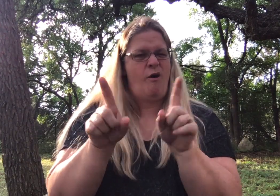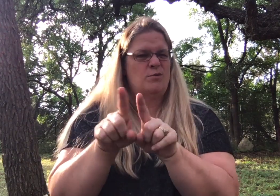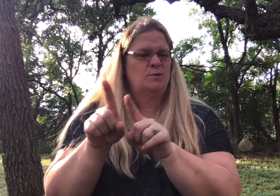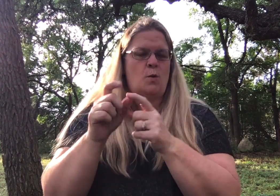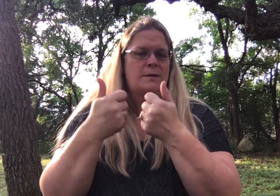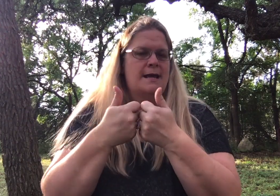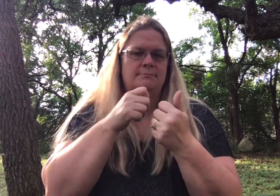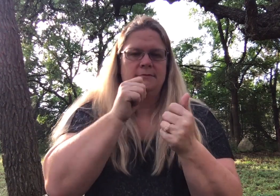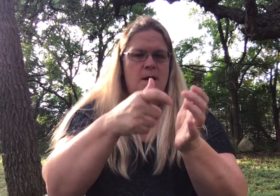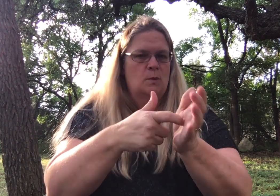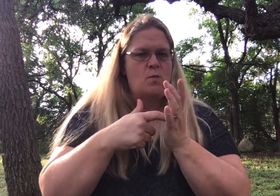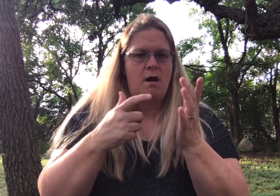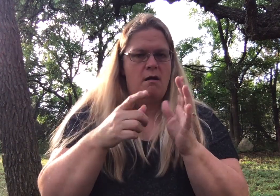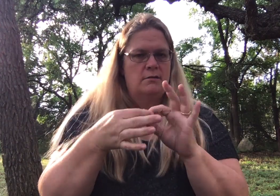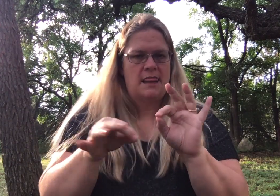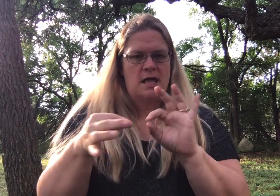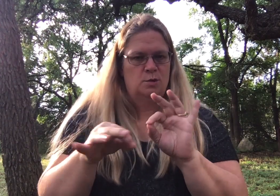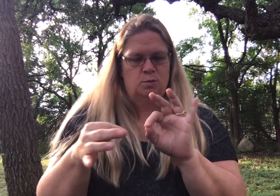Perfection, those are all games that don't require language.